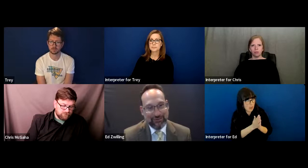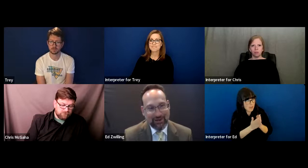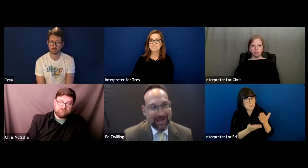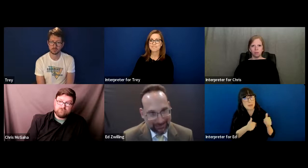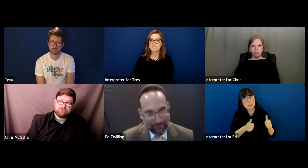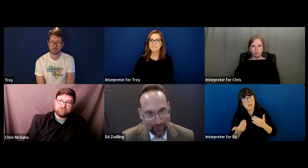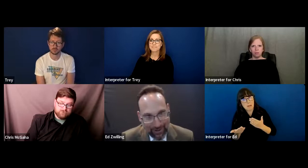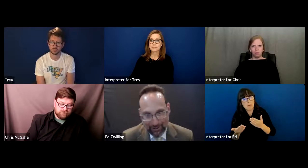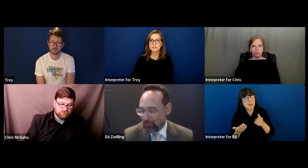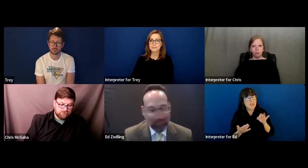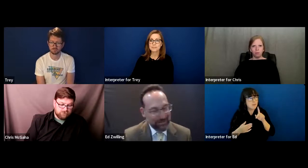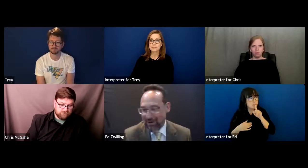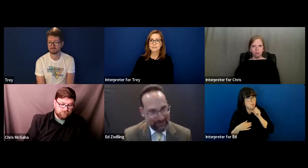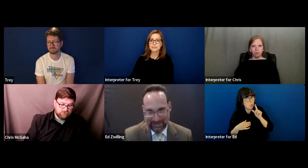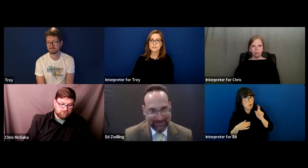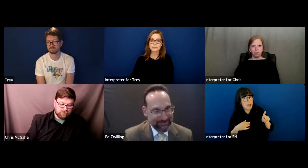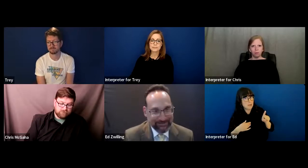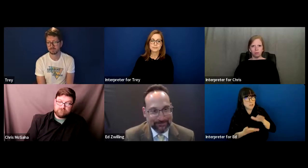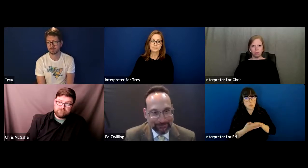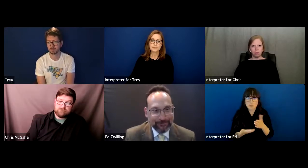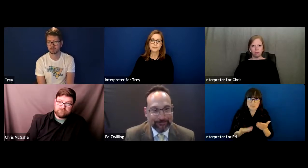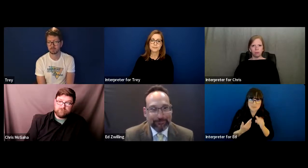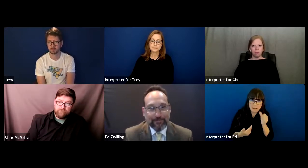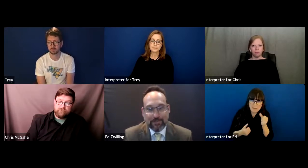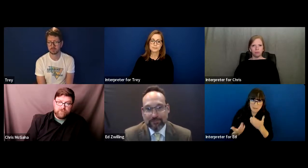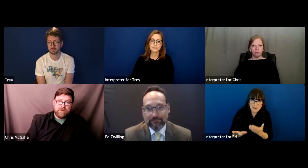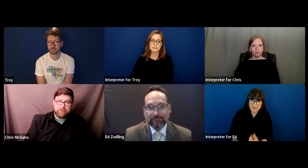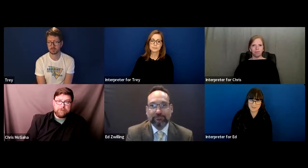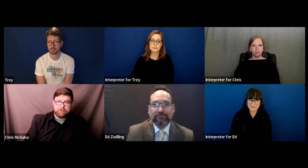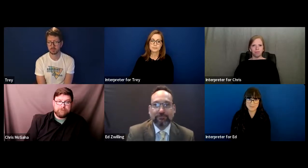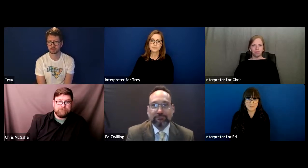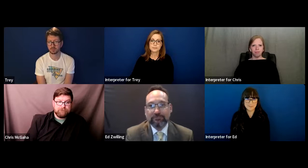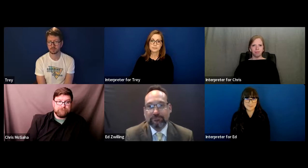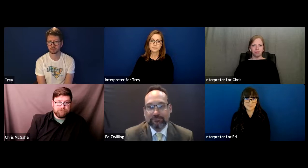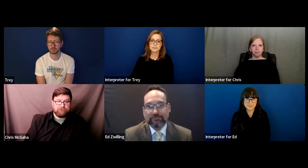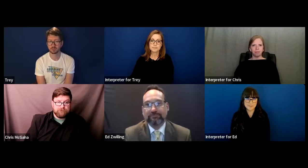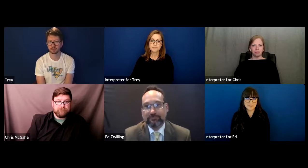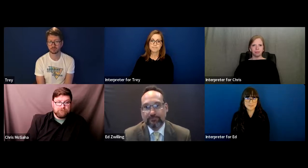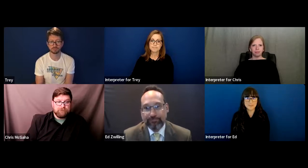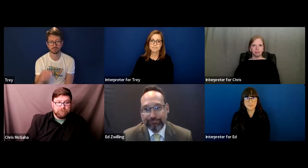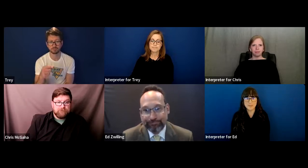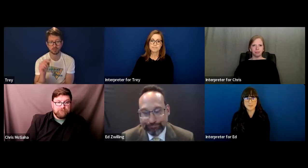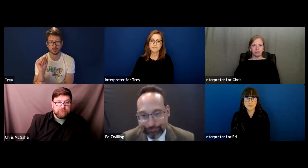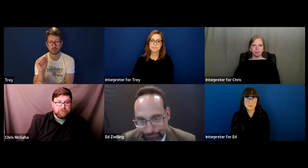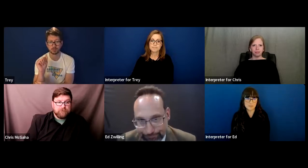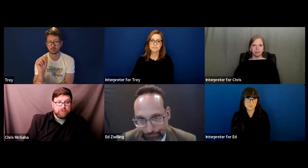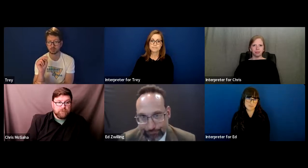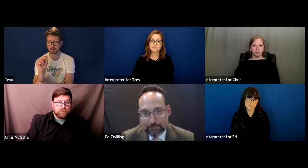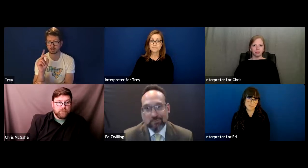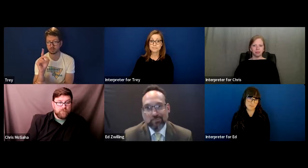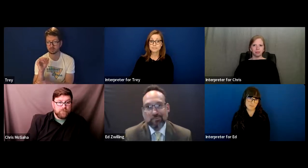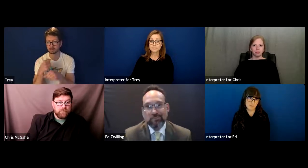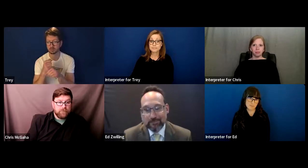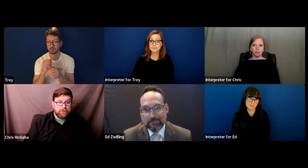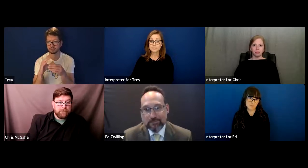If you don't ask for it, you're probably not going to get it.